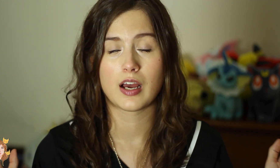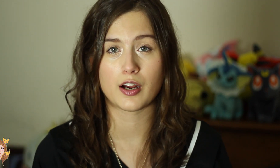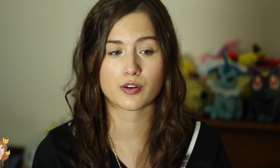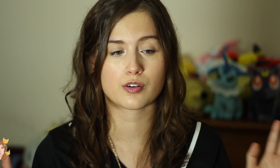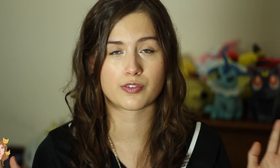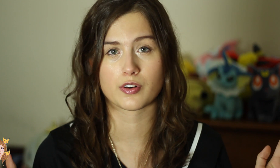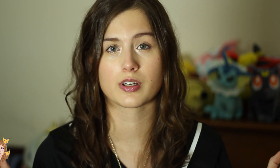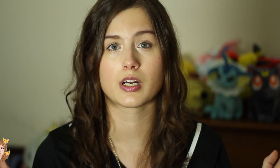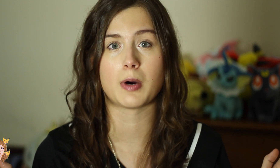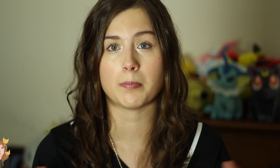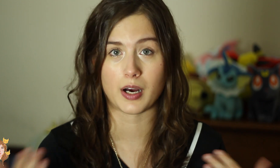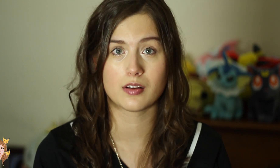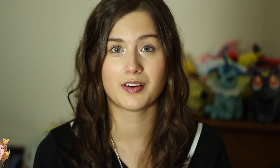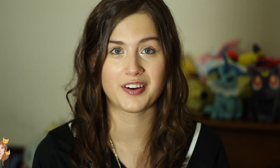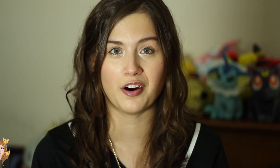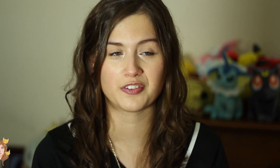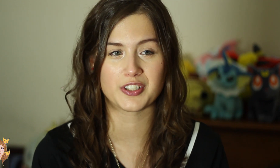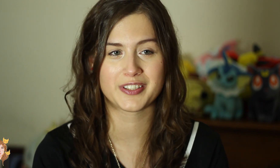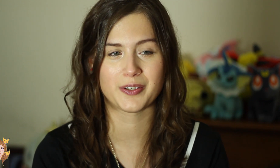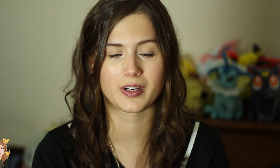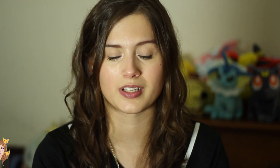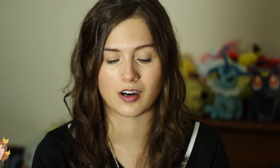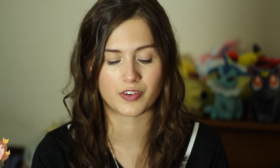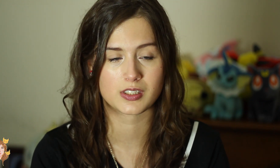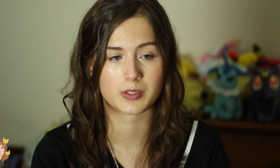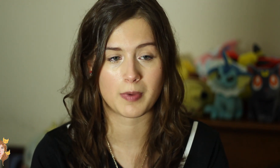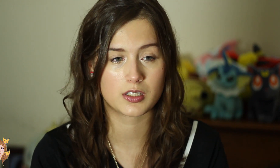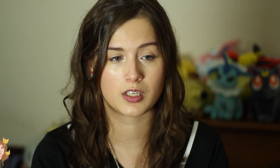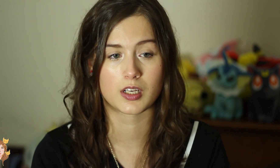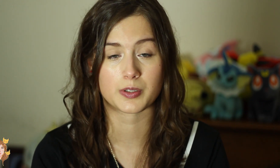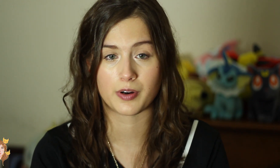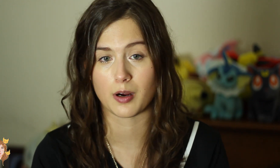at Google for getting my butt over to the conference. It was amazing. It was a great